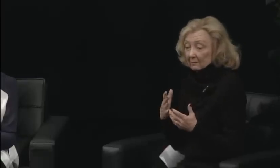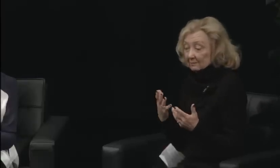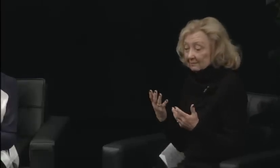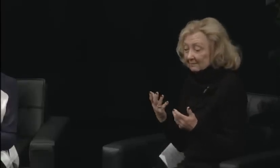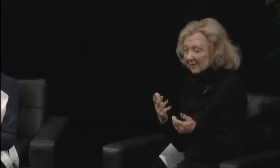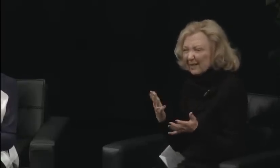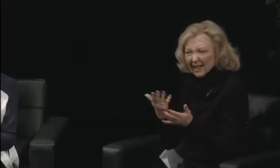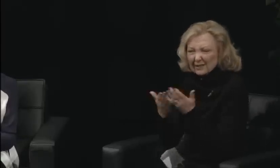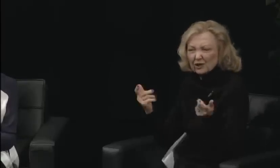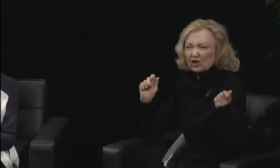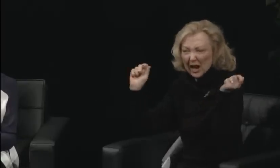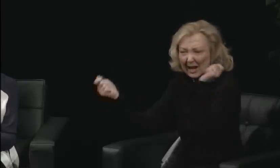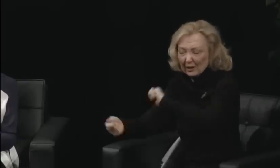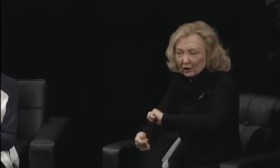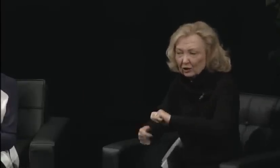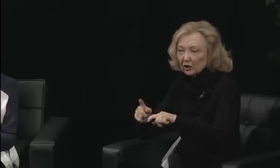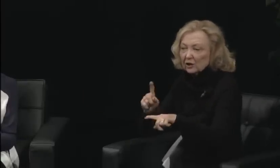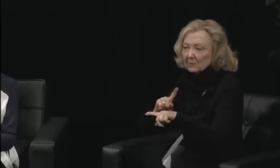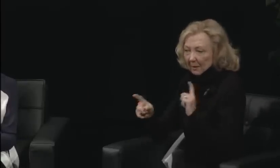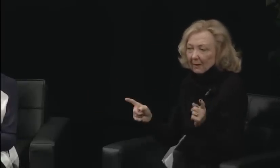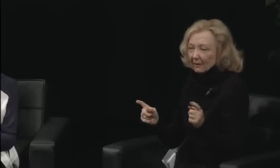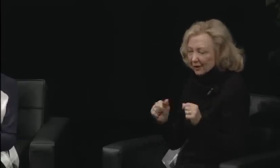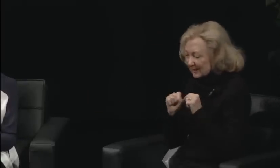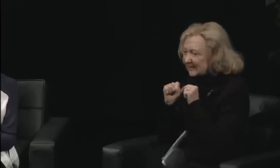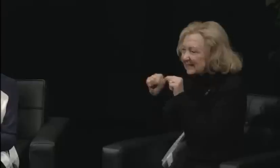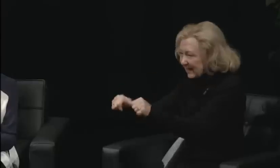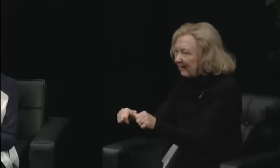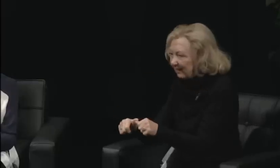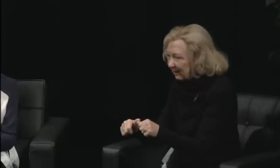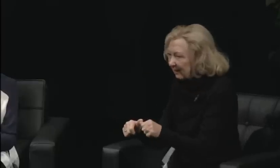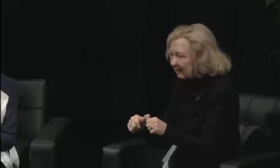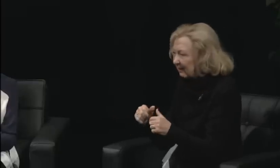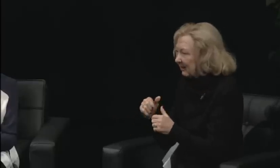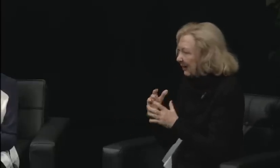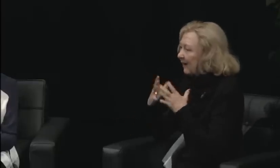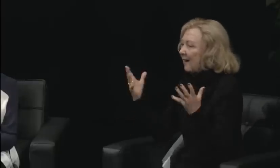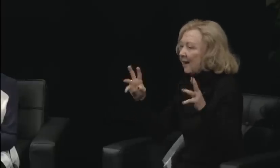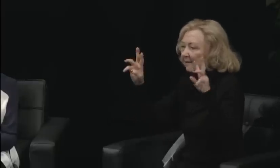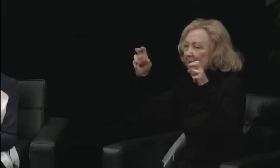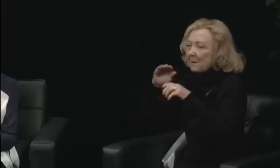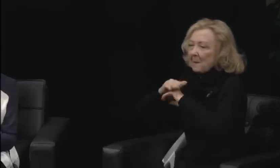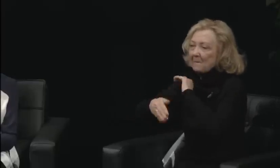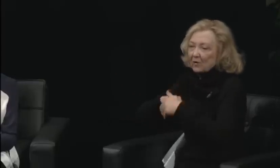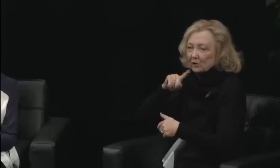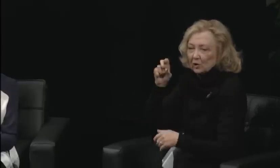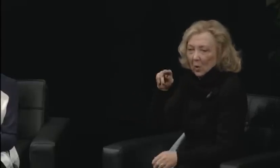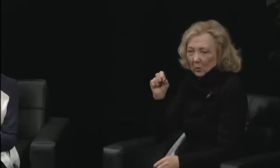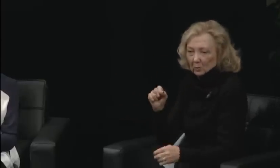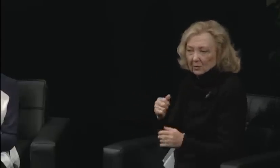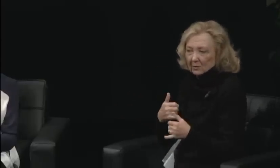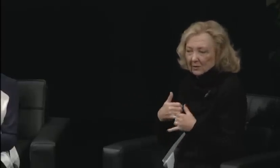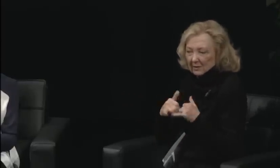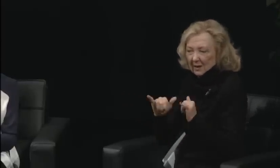there's a lot of pushback, and I agree with that. Using DPN council as an example,